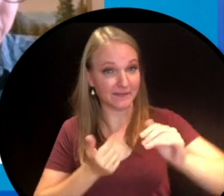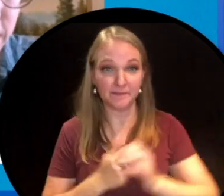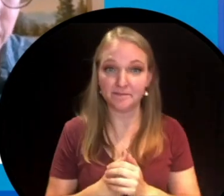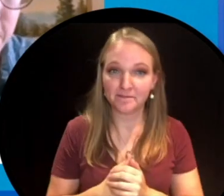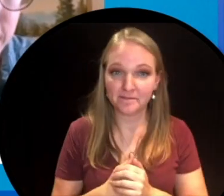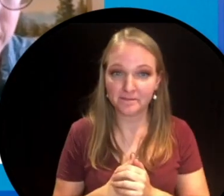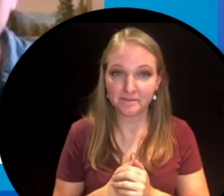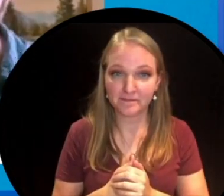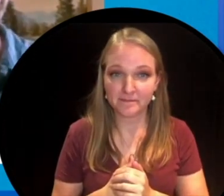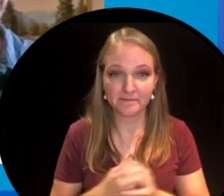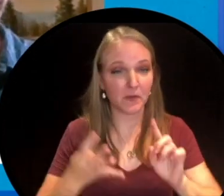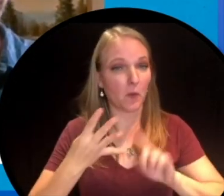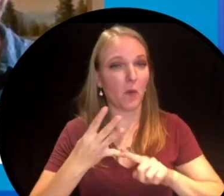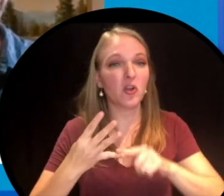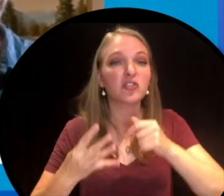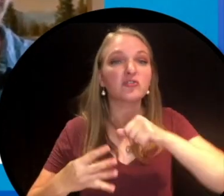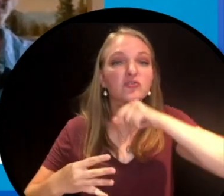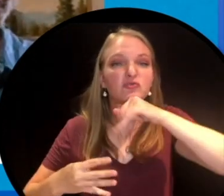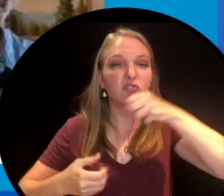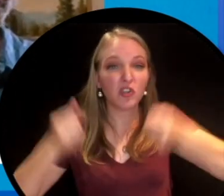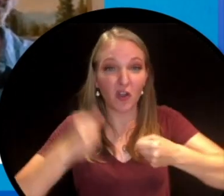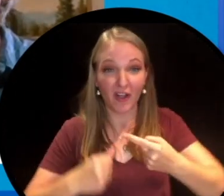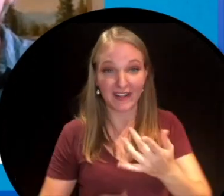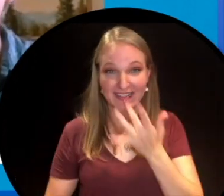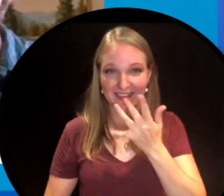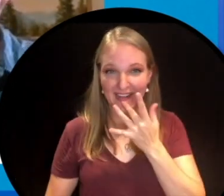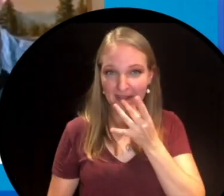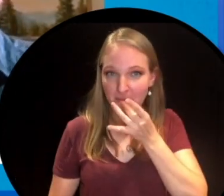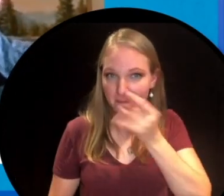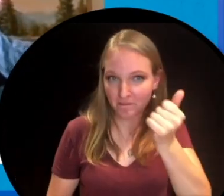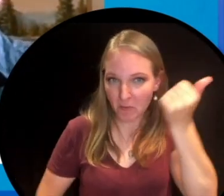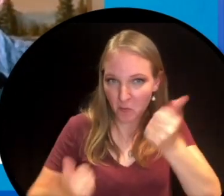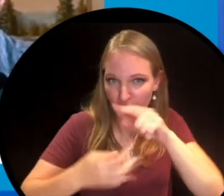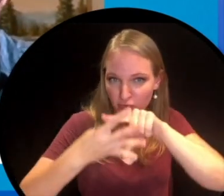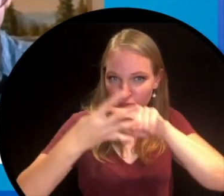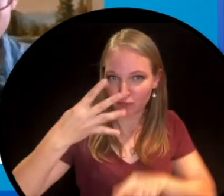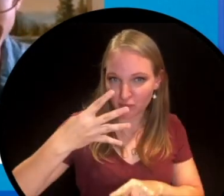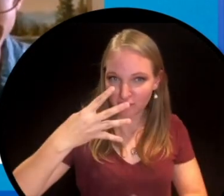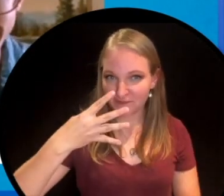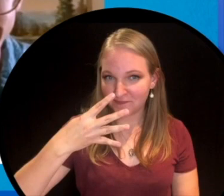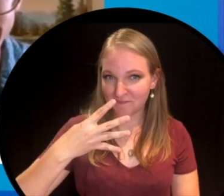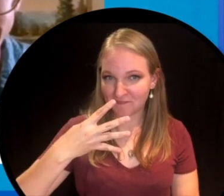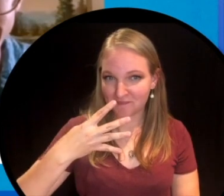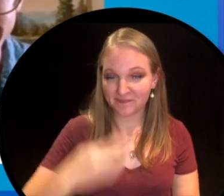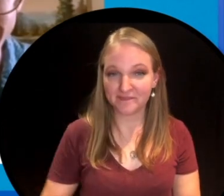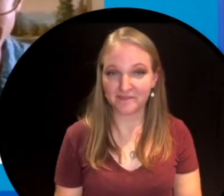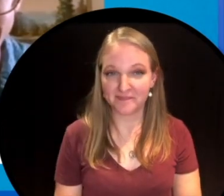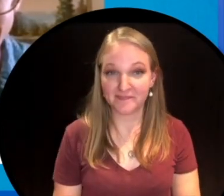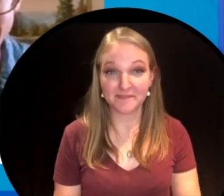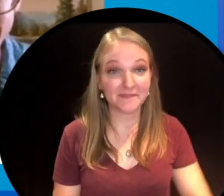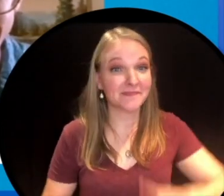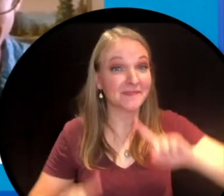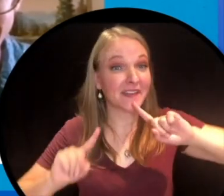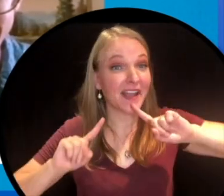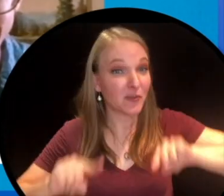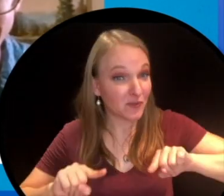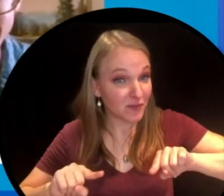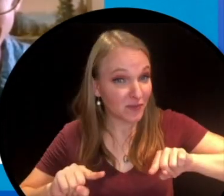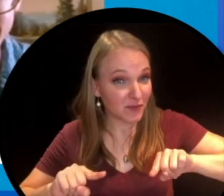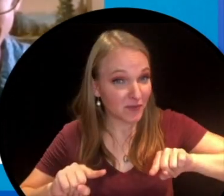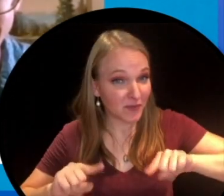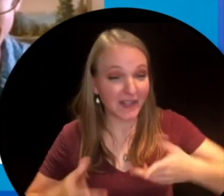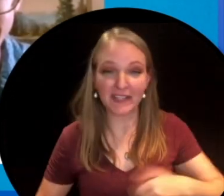like to keep things clean or because dirty cars taste good? And carefully the answer is